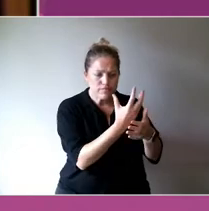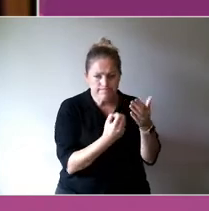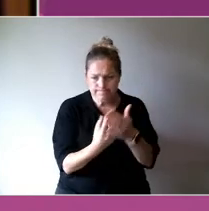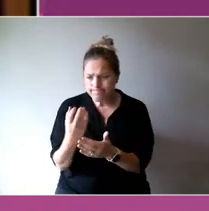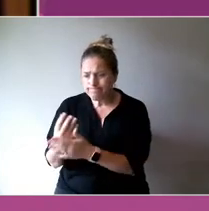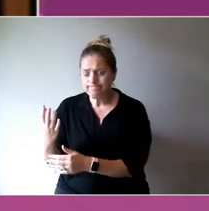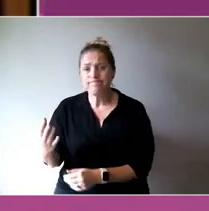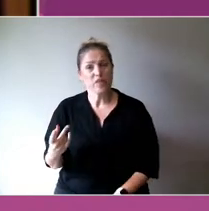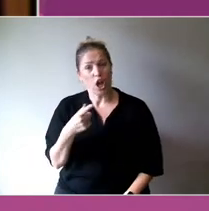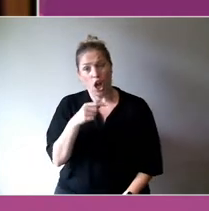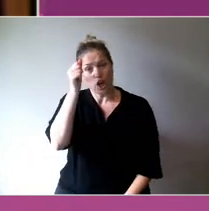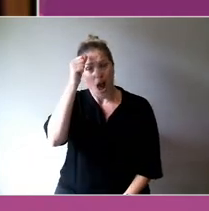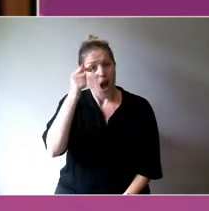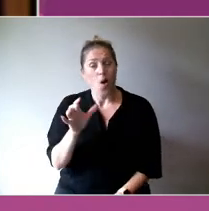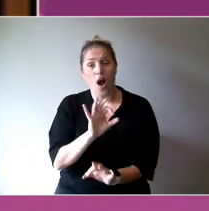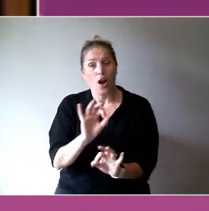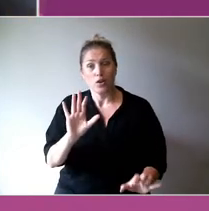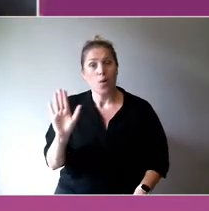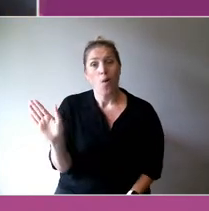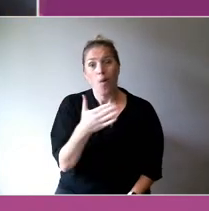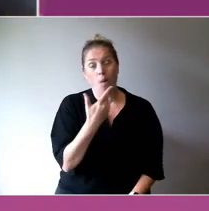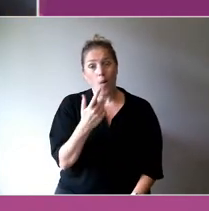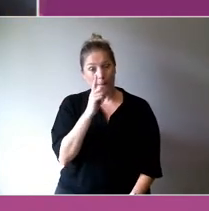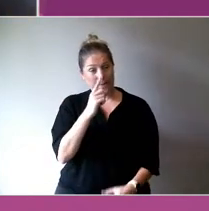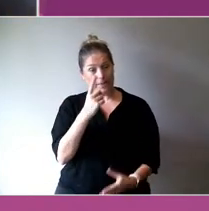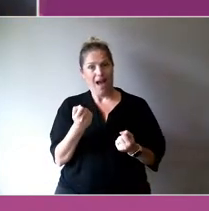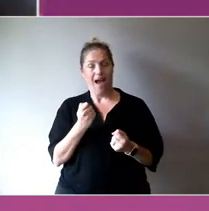to compete in the writing of those.